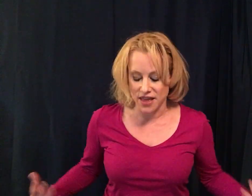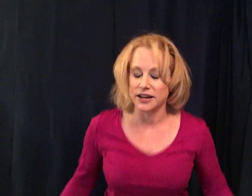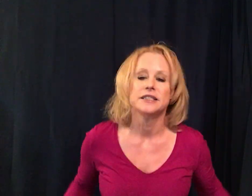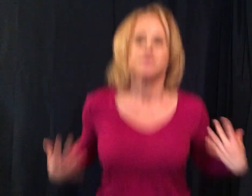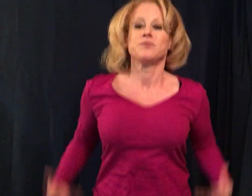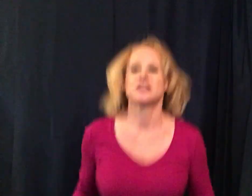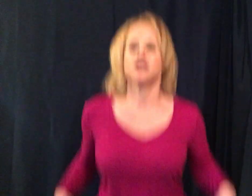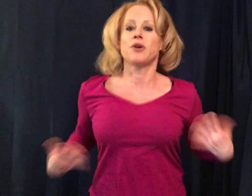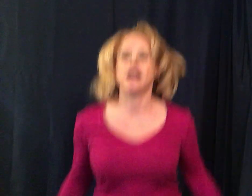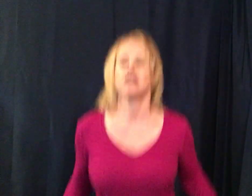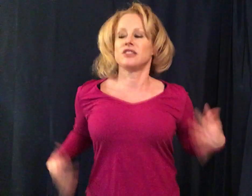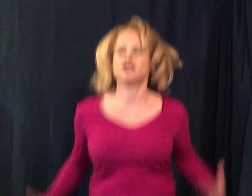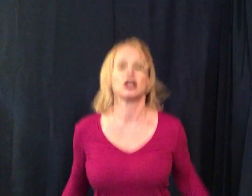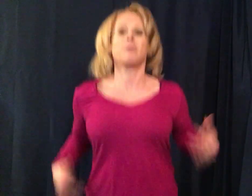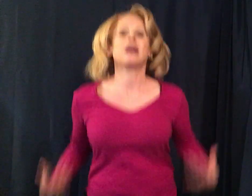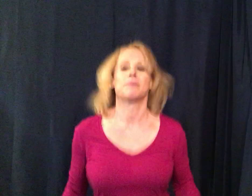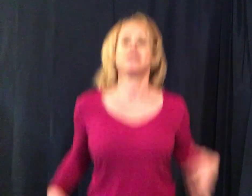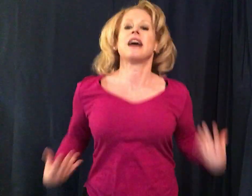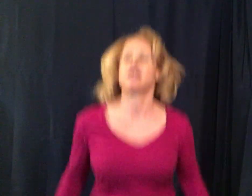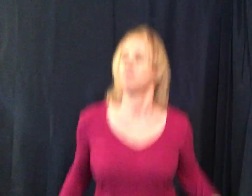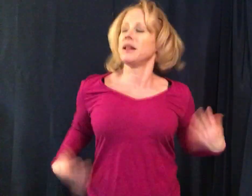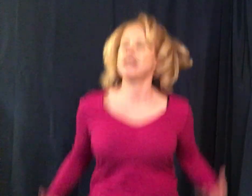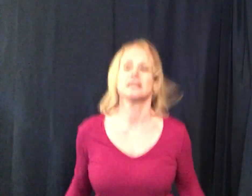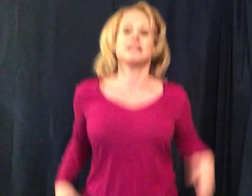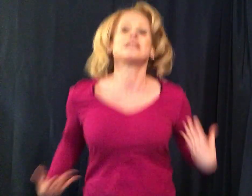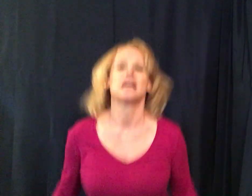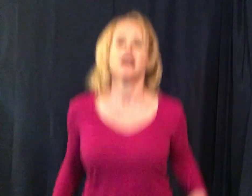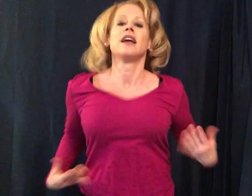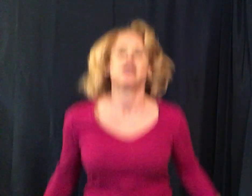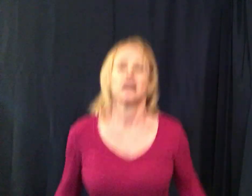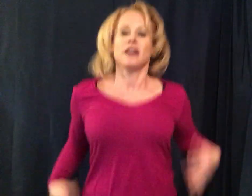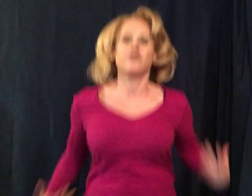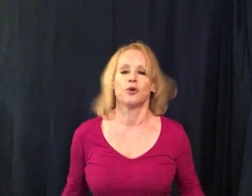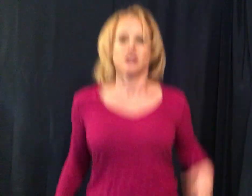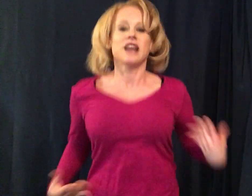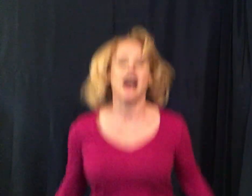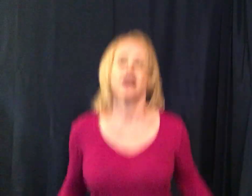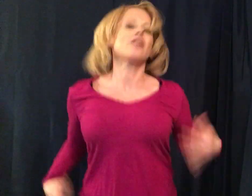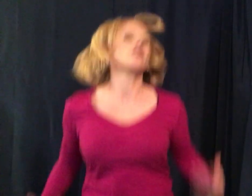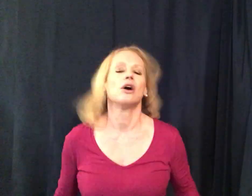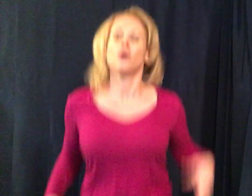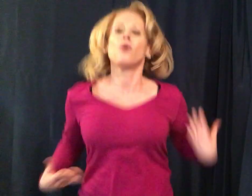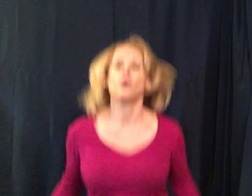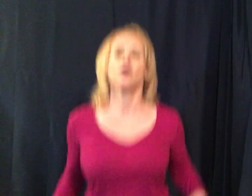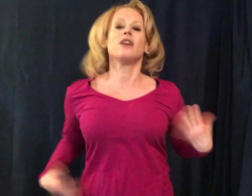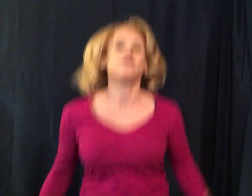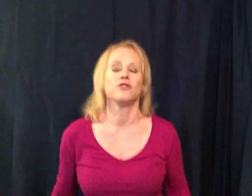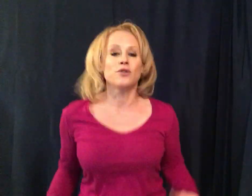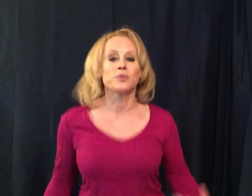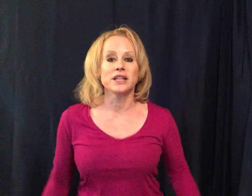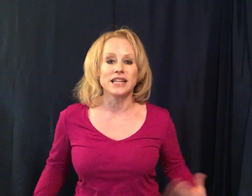then this is great just jumping up and down in place if you're tired or if you're really